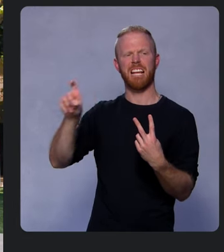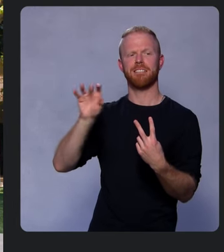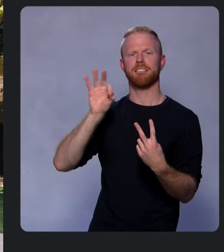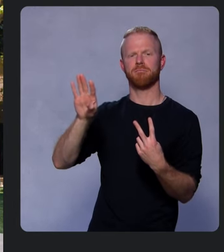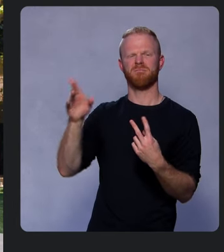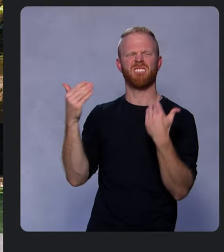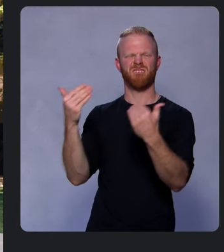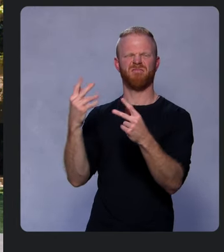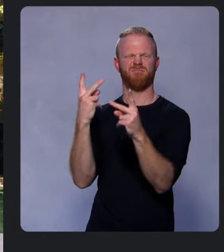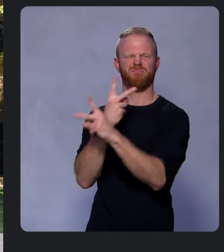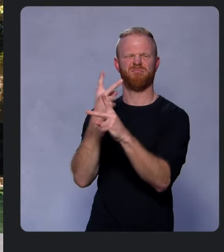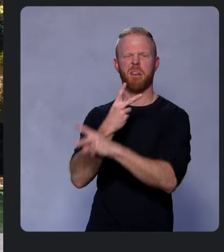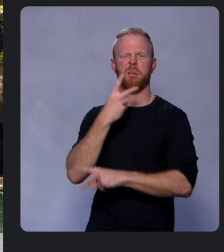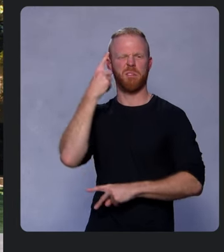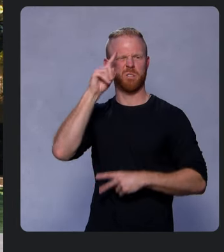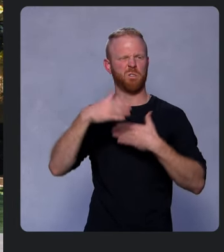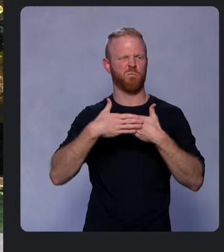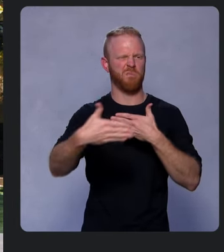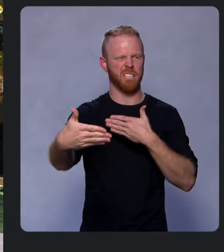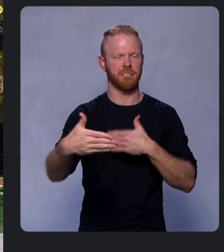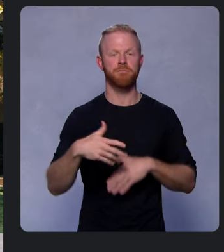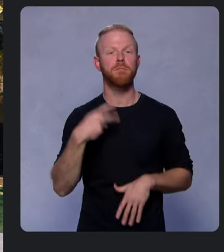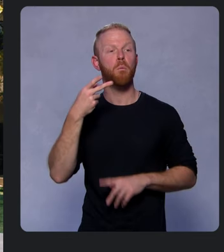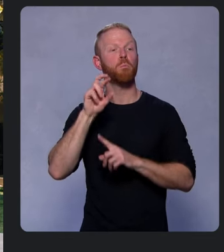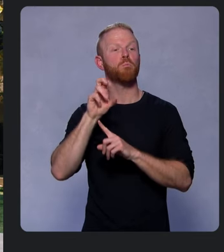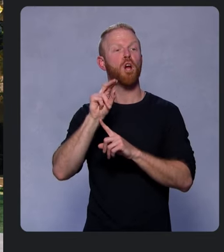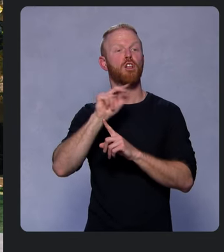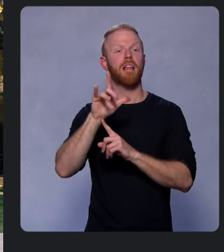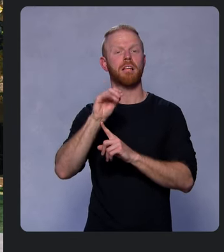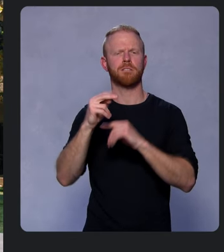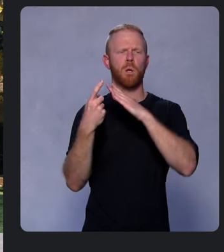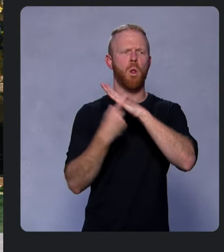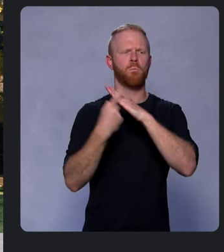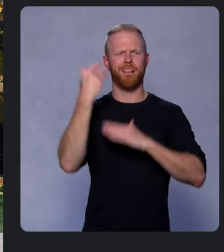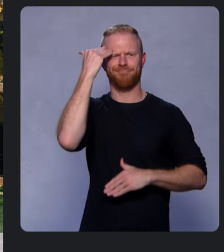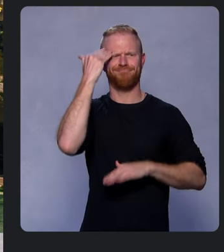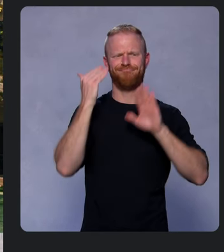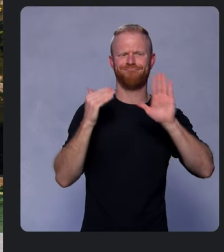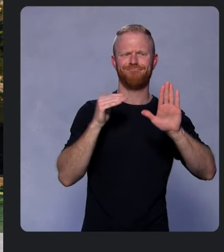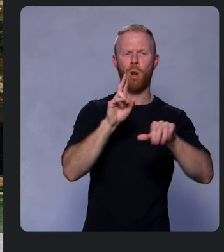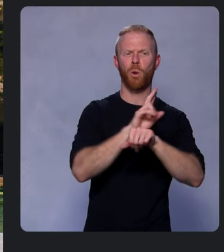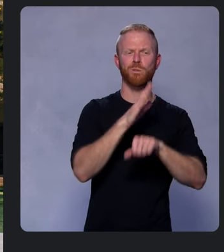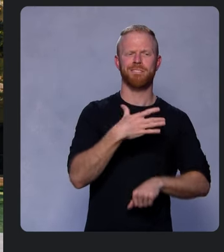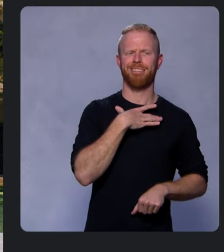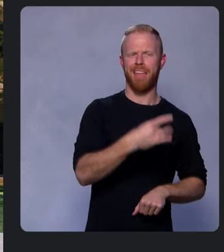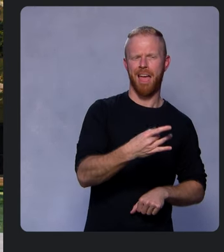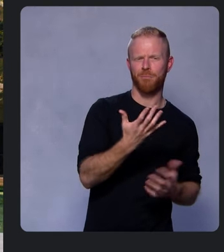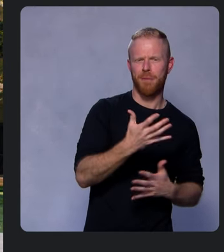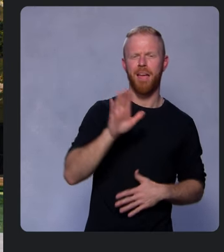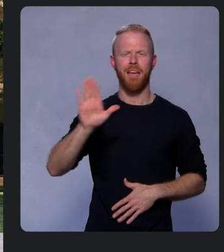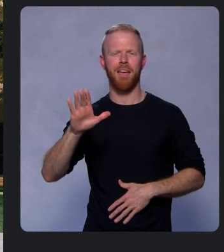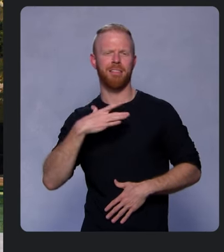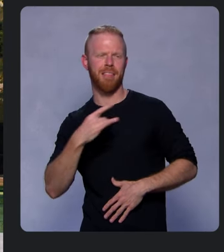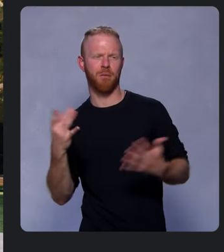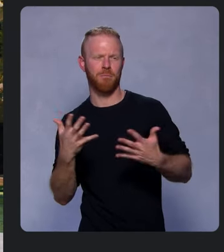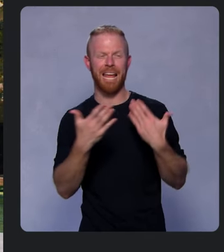Personalization automatically learns which types of users respond best to which difficulty settings. It then assigns each user